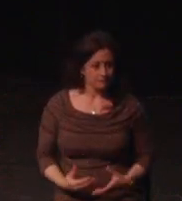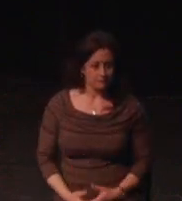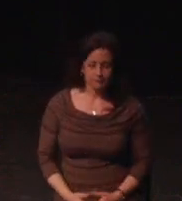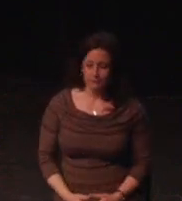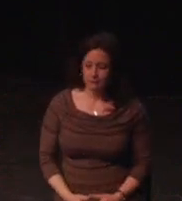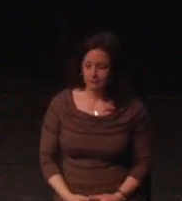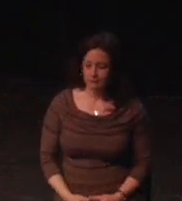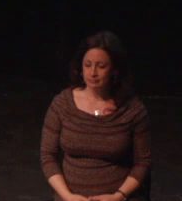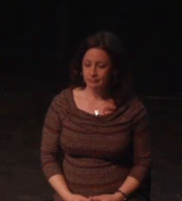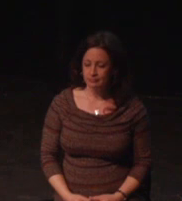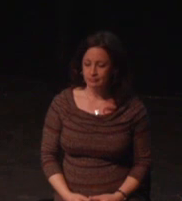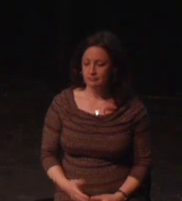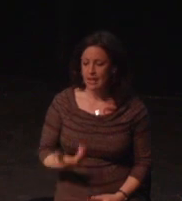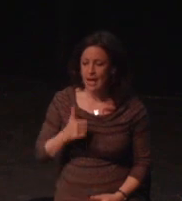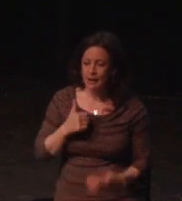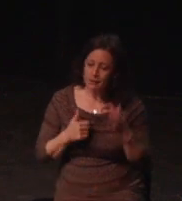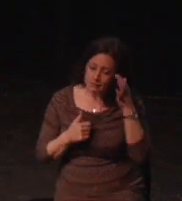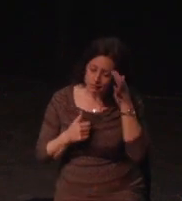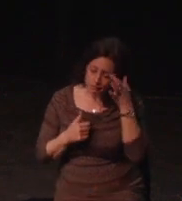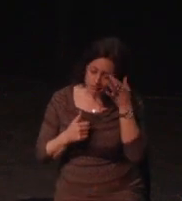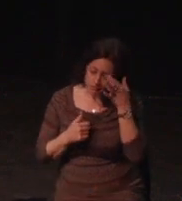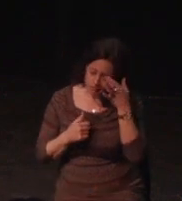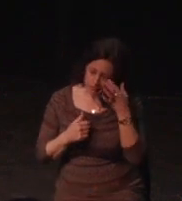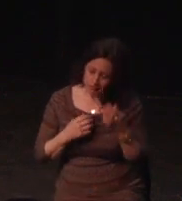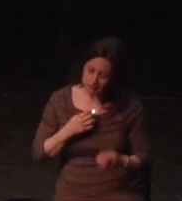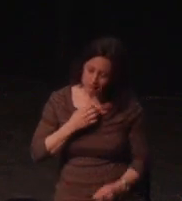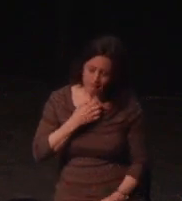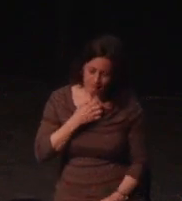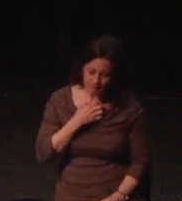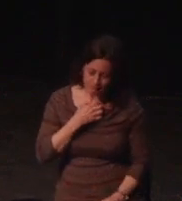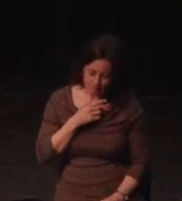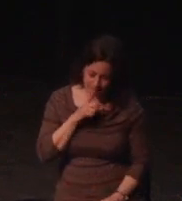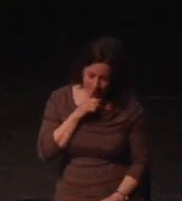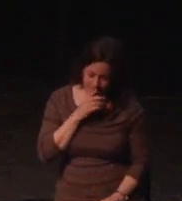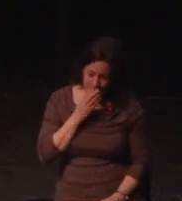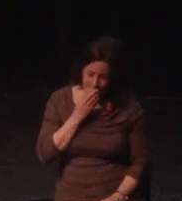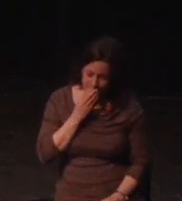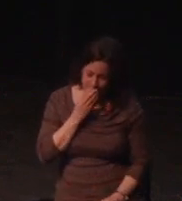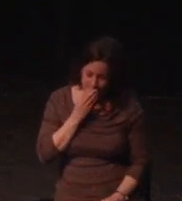I don't want them to fundamentally change. I want them to keep growing and moving forward.